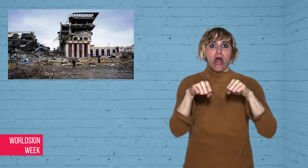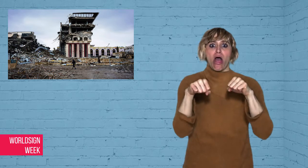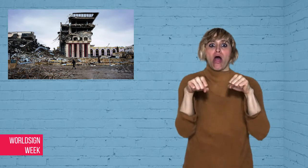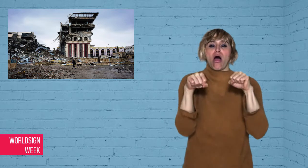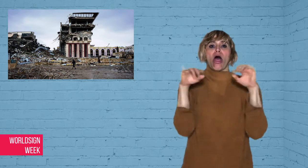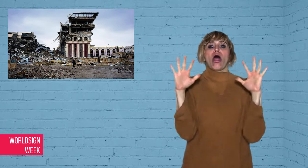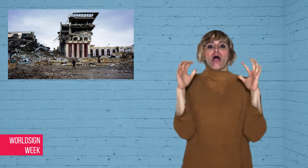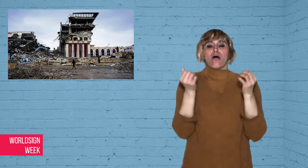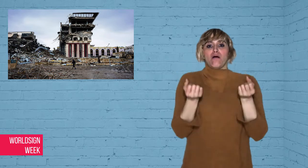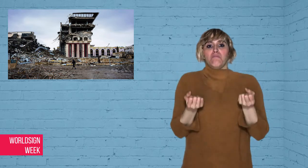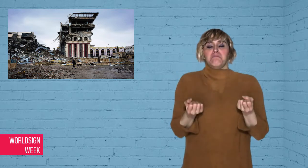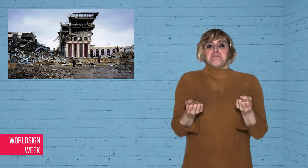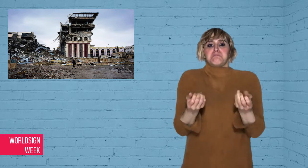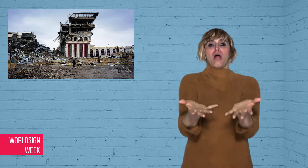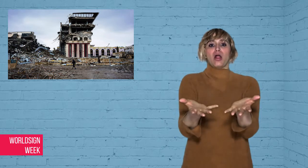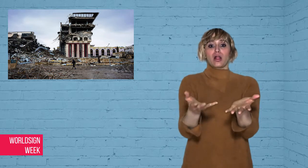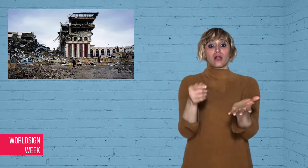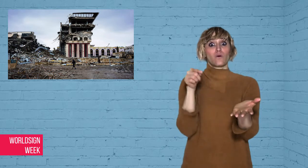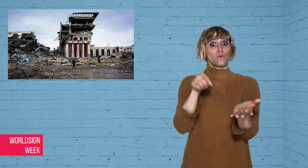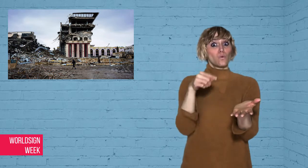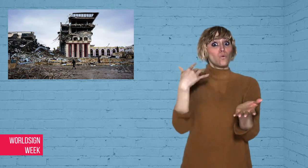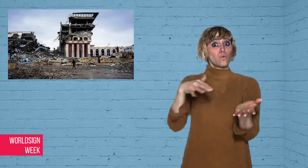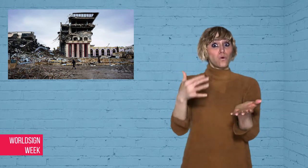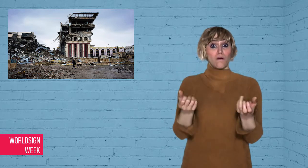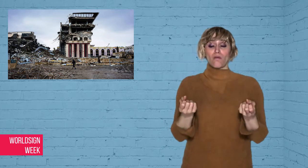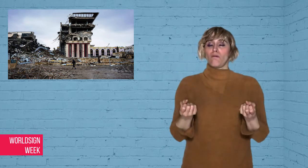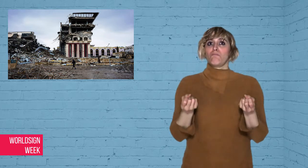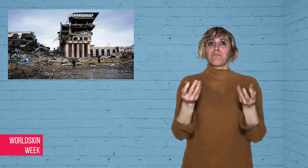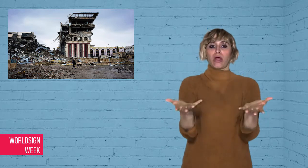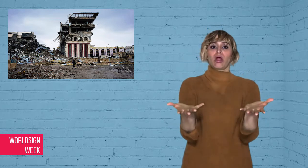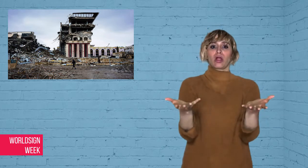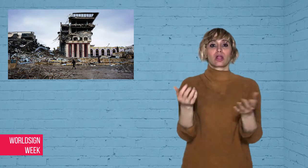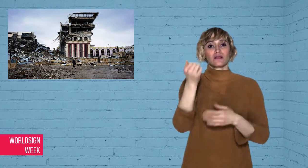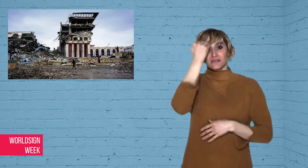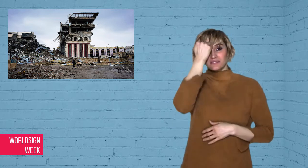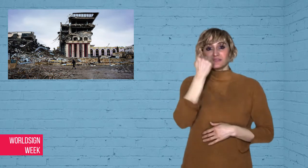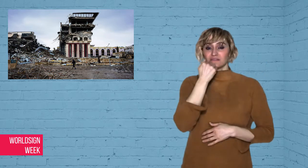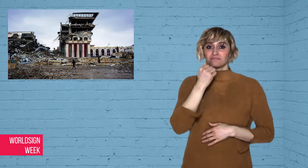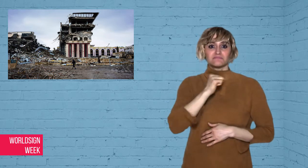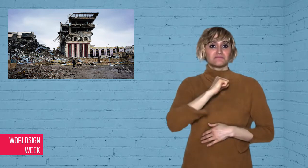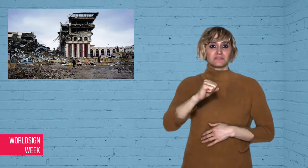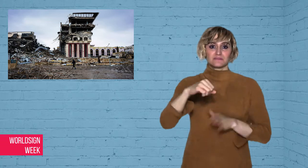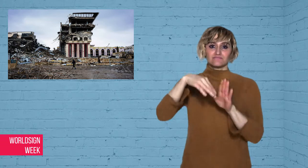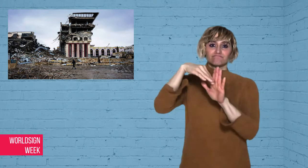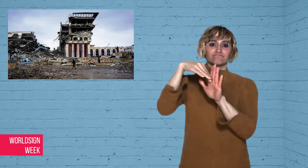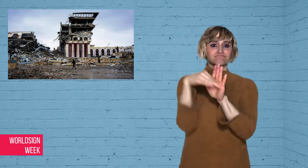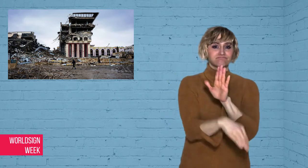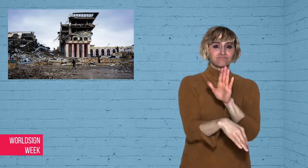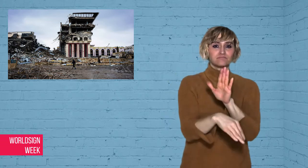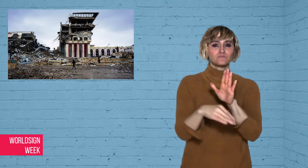would be the biggest blow for IS,